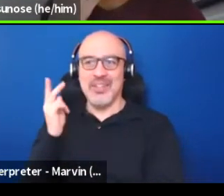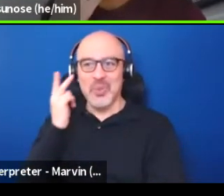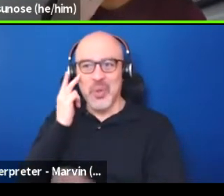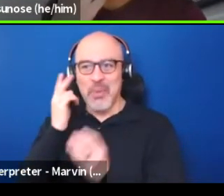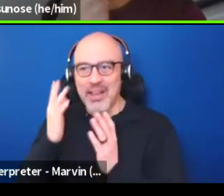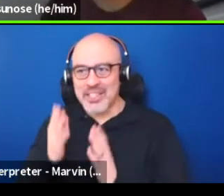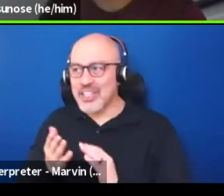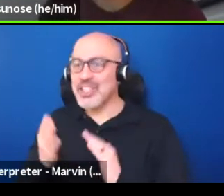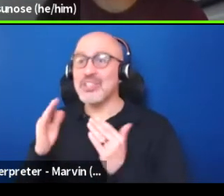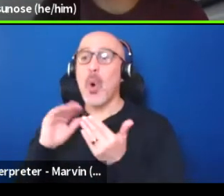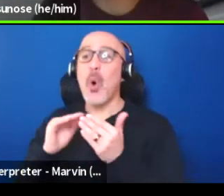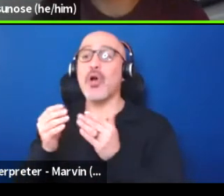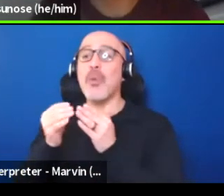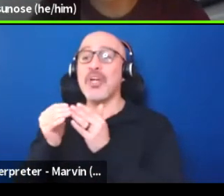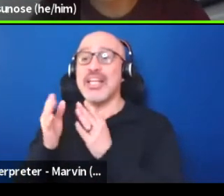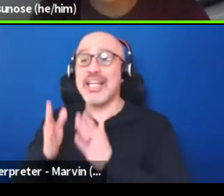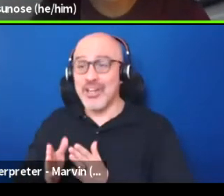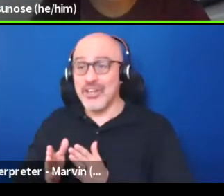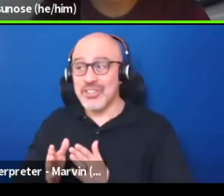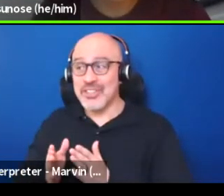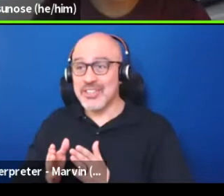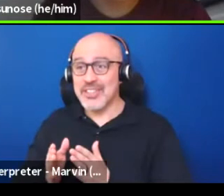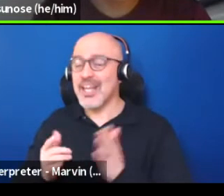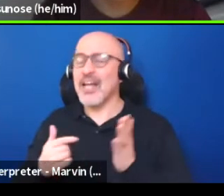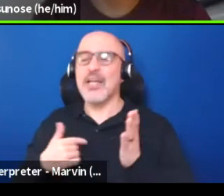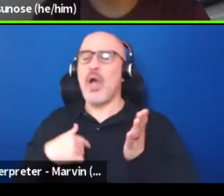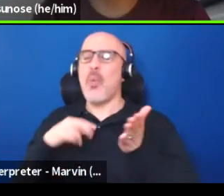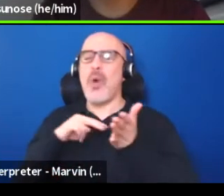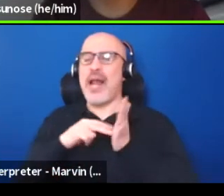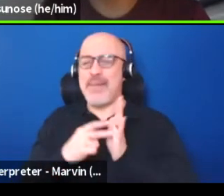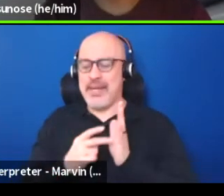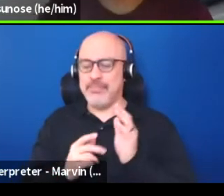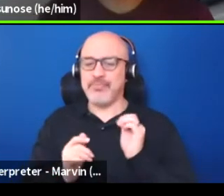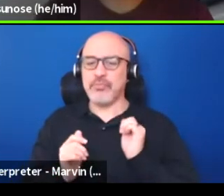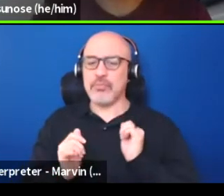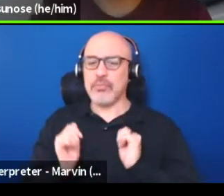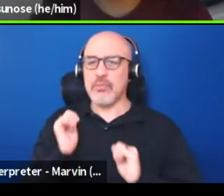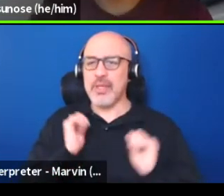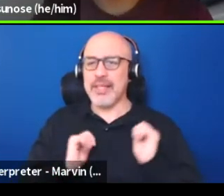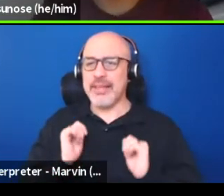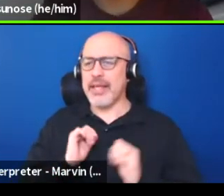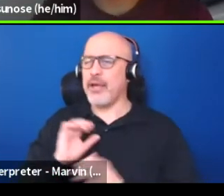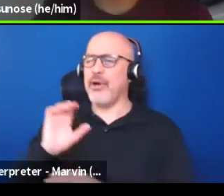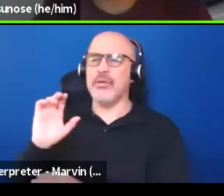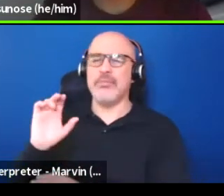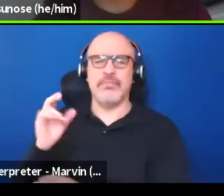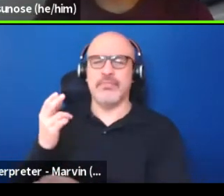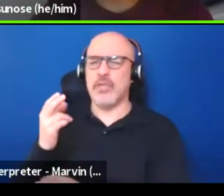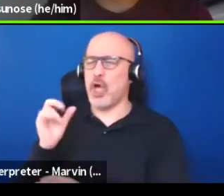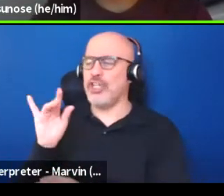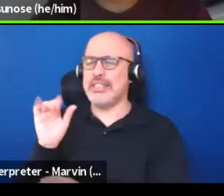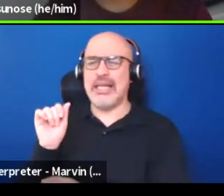or community leaders. And what I mean by that is I think theater. Christiana, I think you had a really cool point.